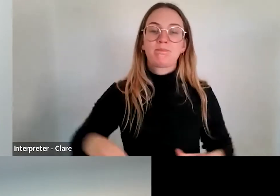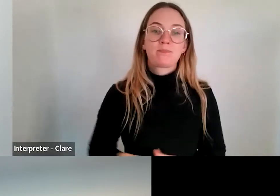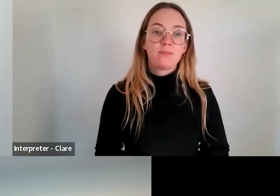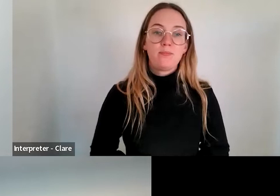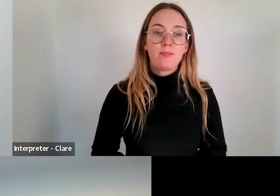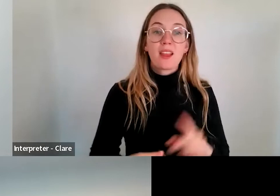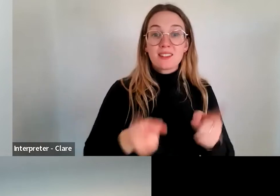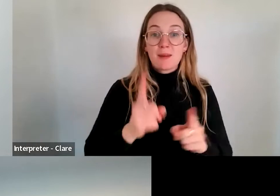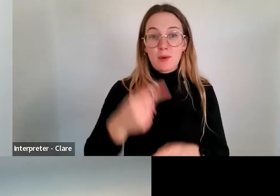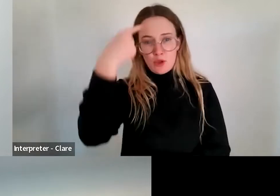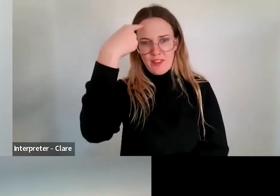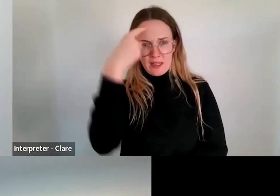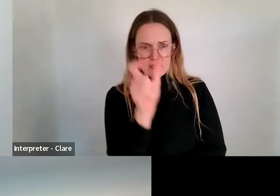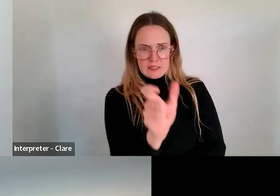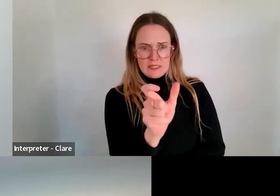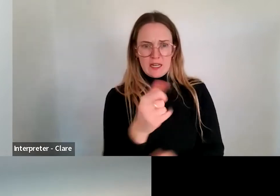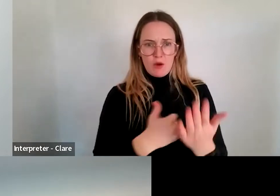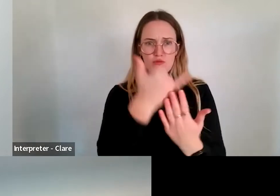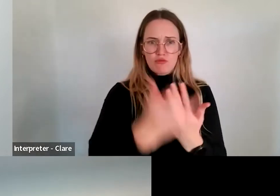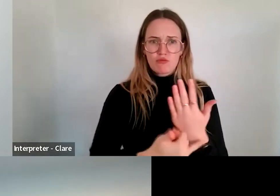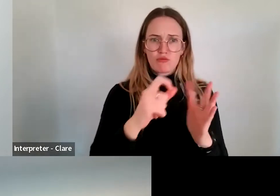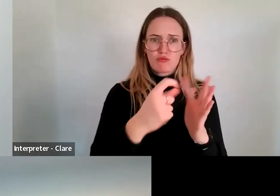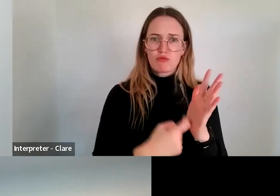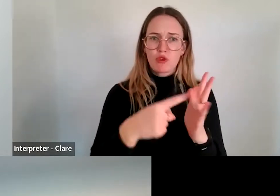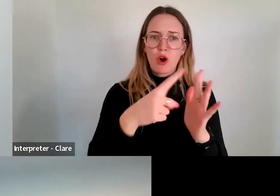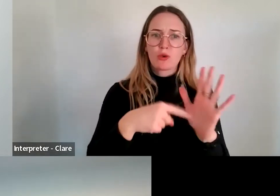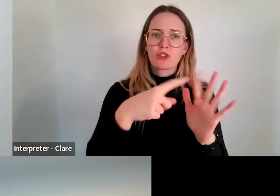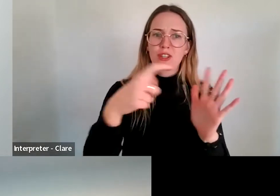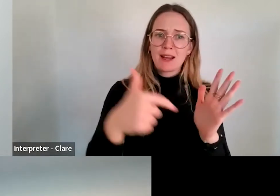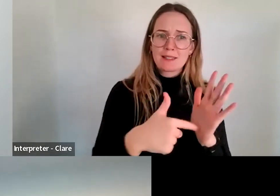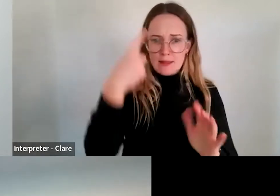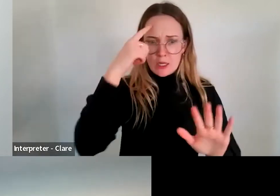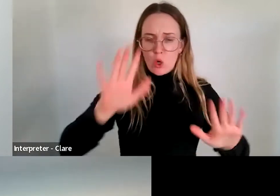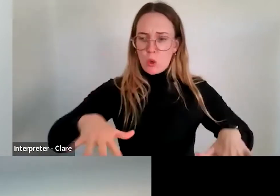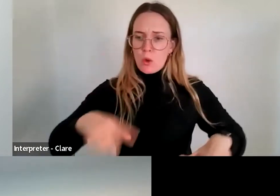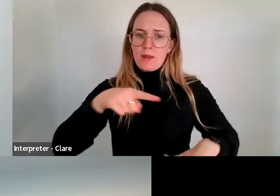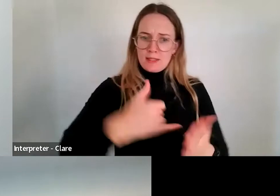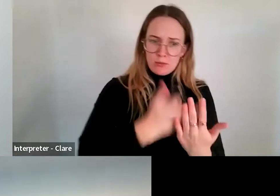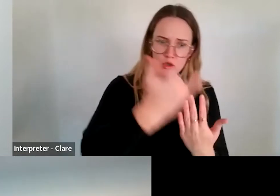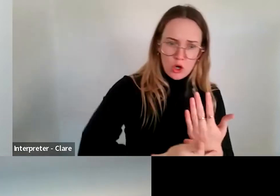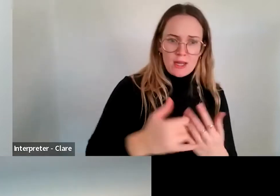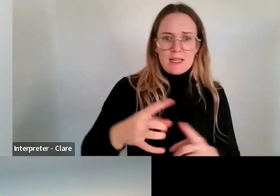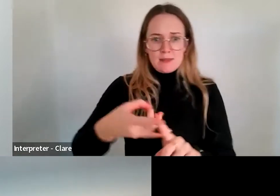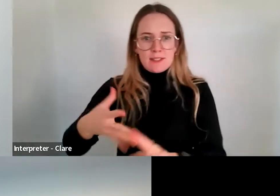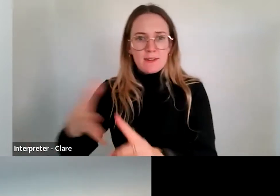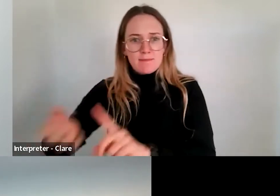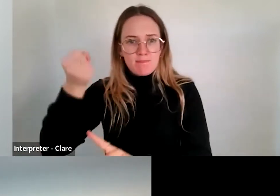caught up on the word "projects", and that notion of, OK, it's a project with a specific outcome. And of course that